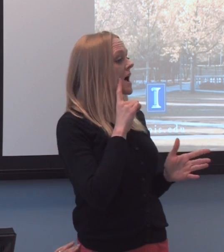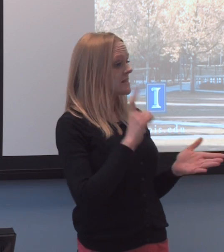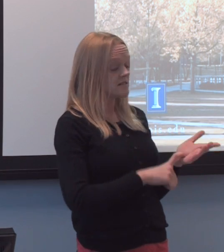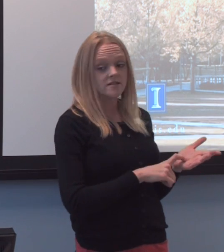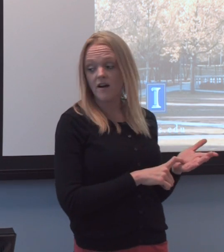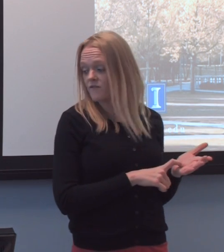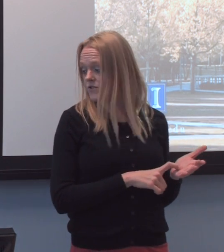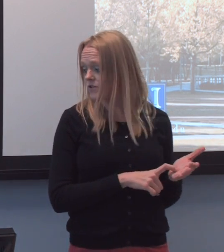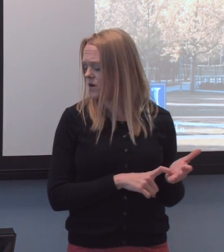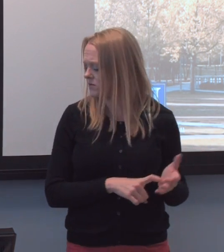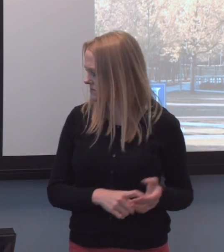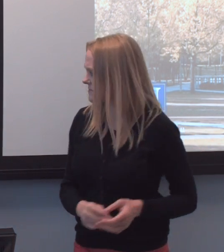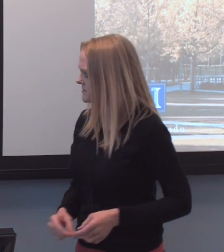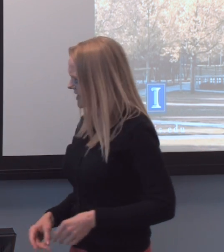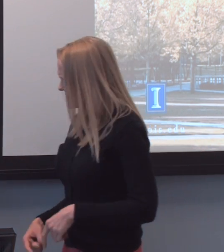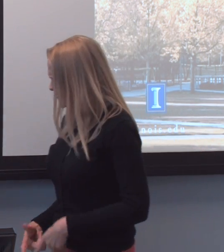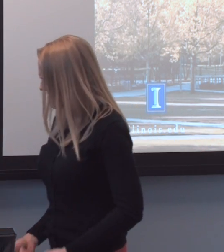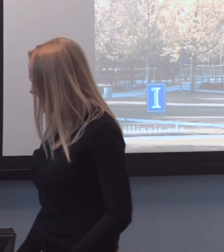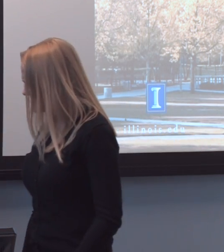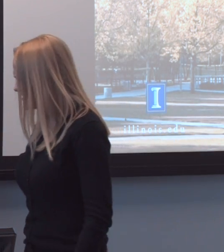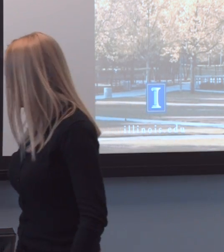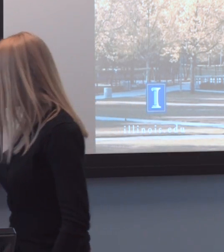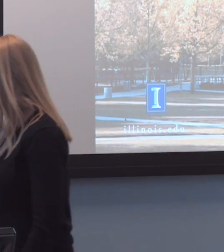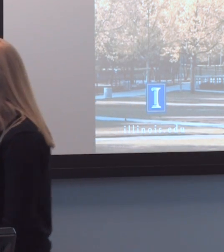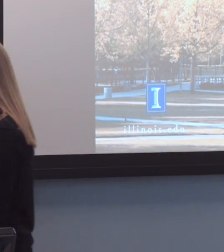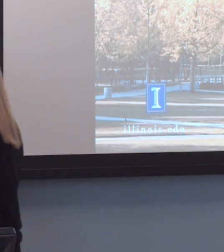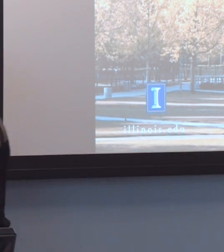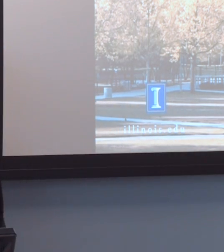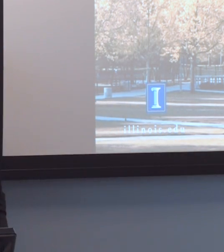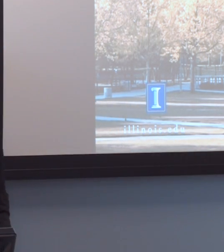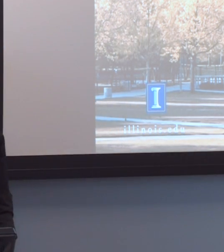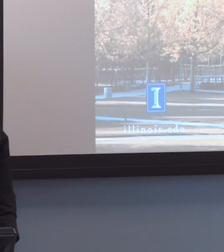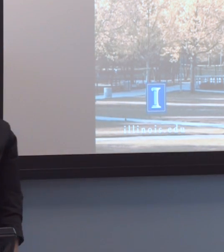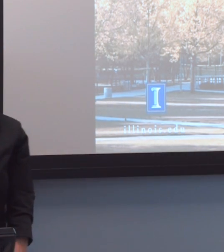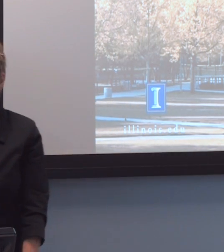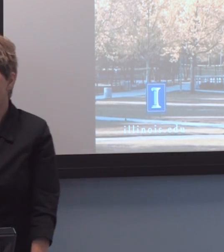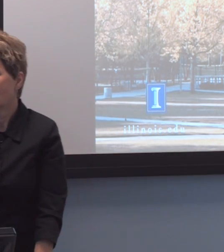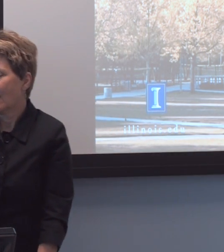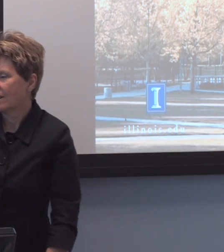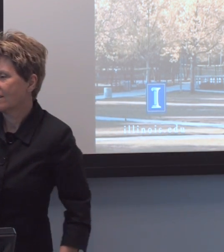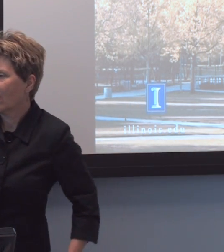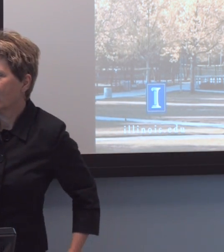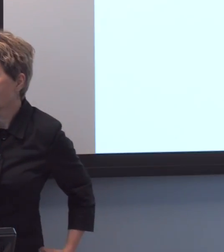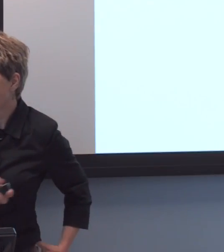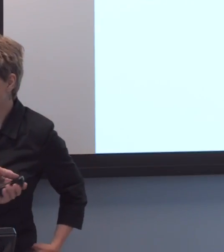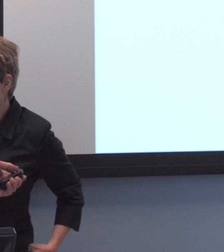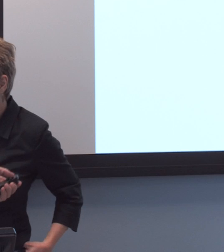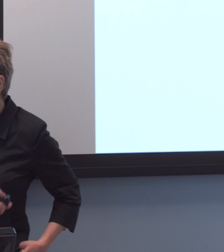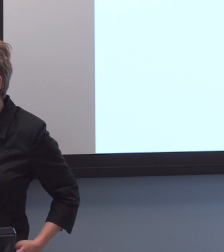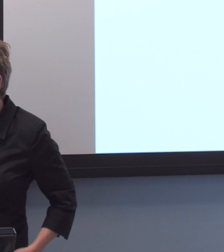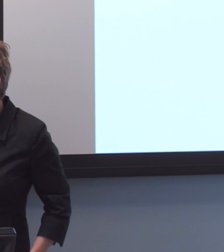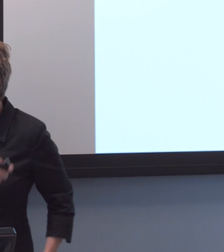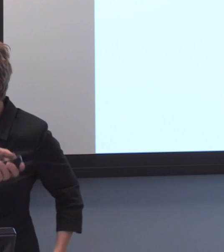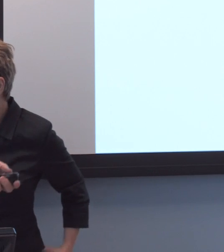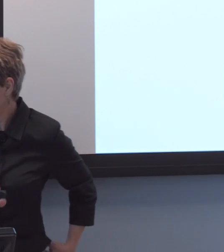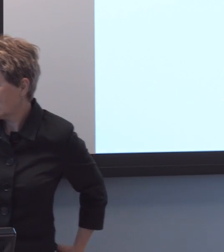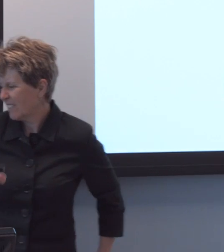if I, uh, am I doing this wrongly, which... this one. Um, what I discovered